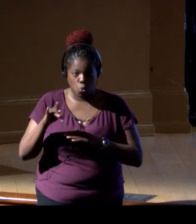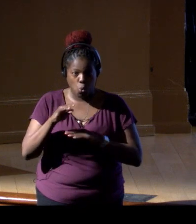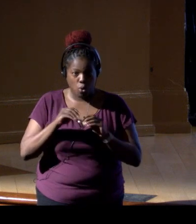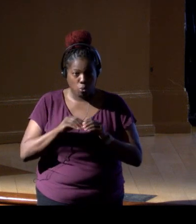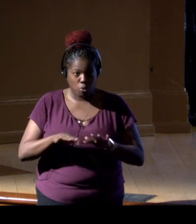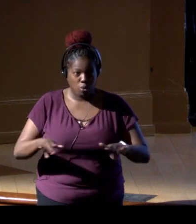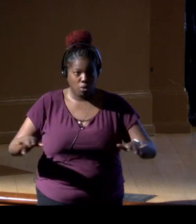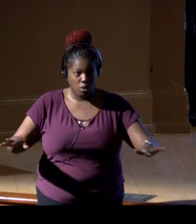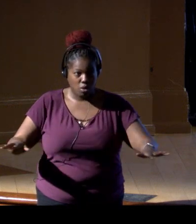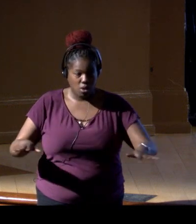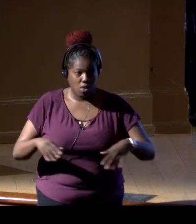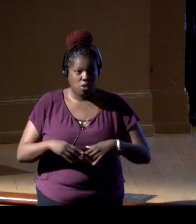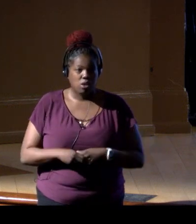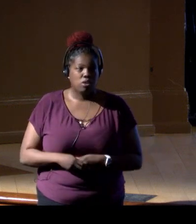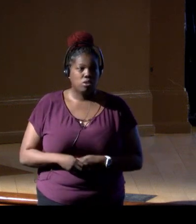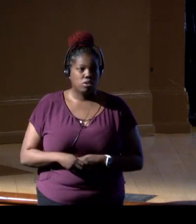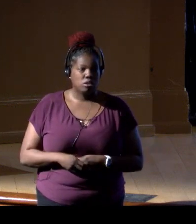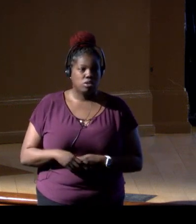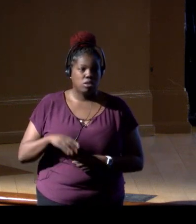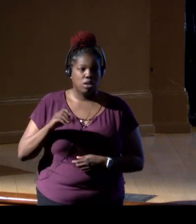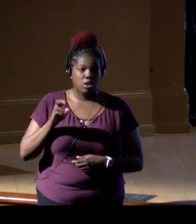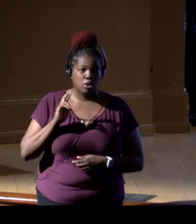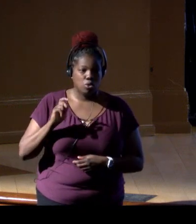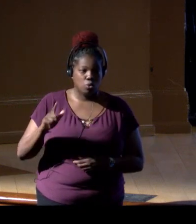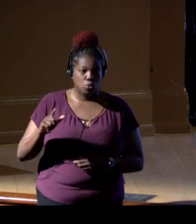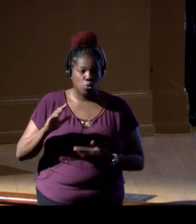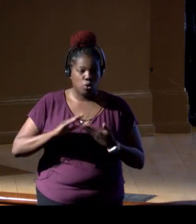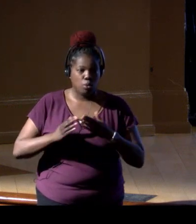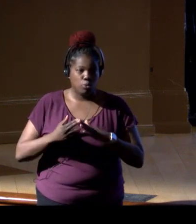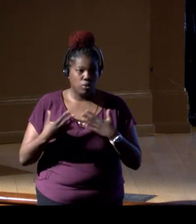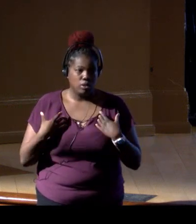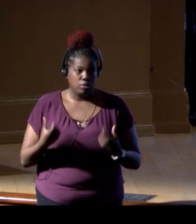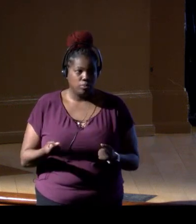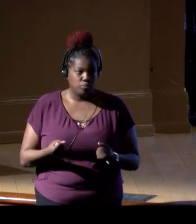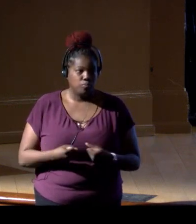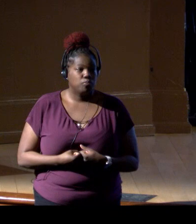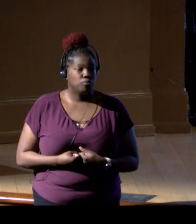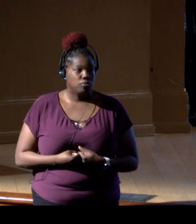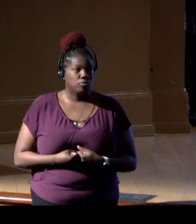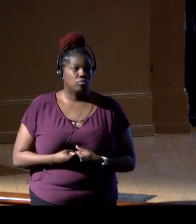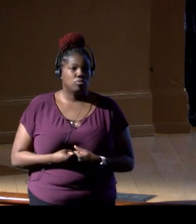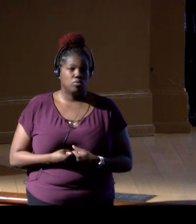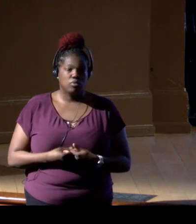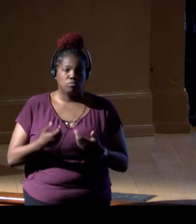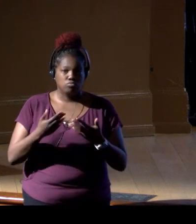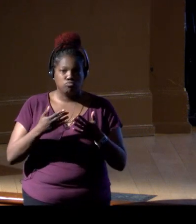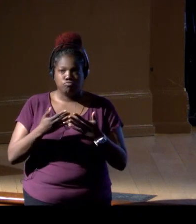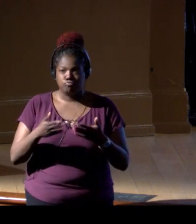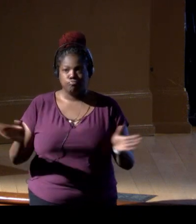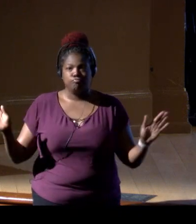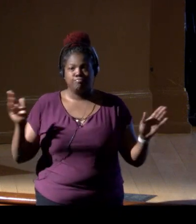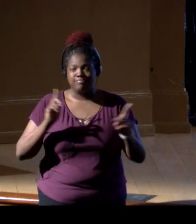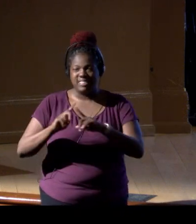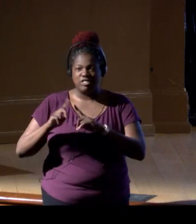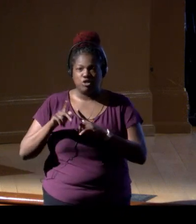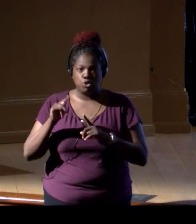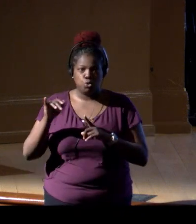and assess coral community restoration. So a broad suite of tools that we're trying to develop